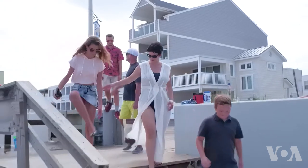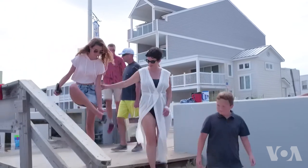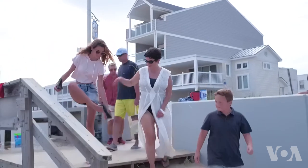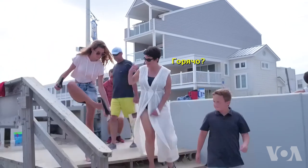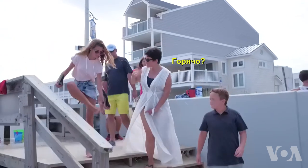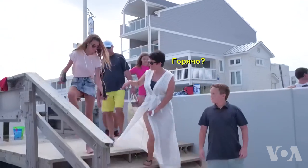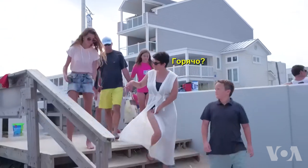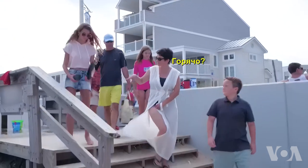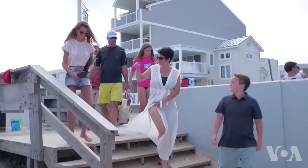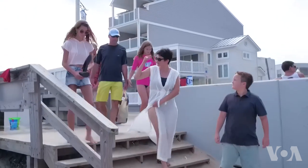Is it hot?